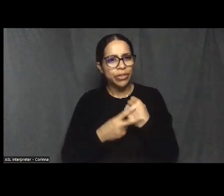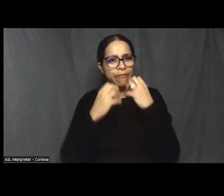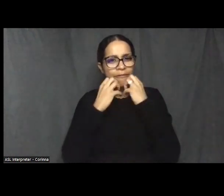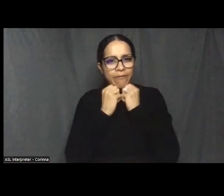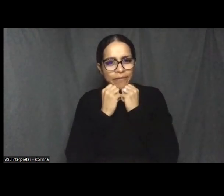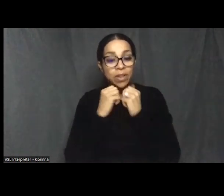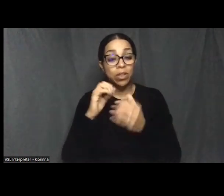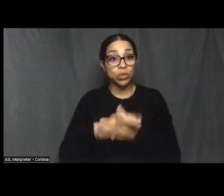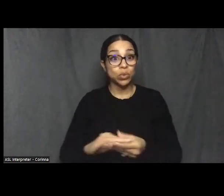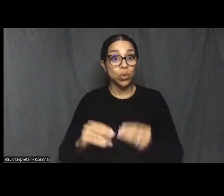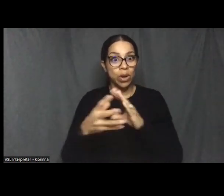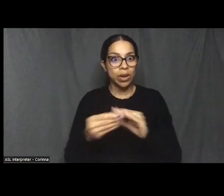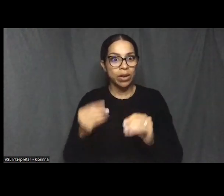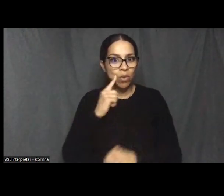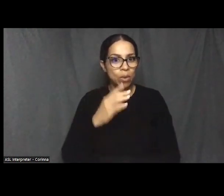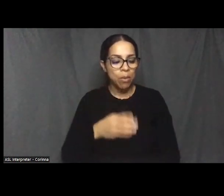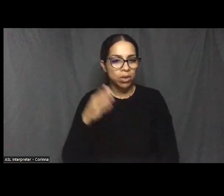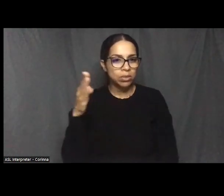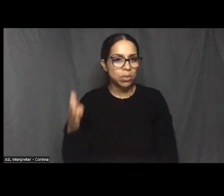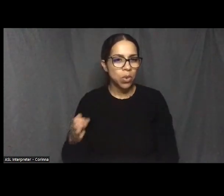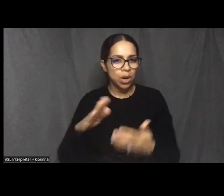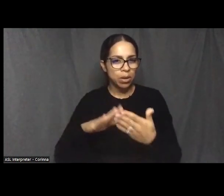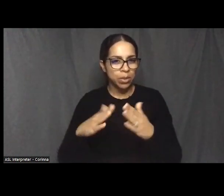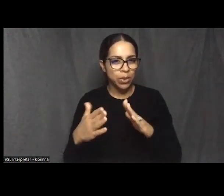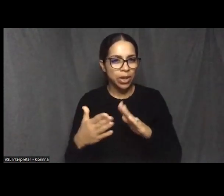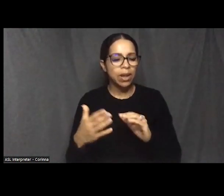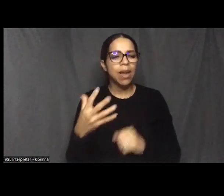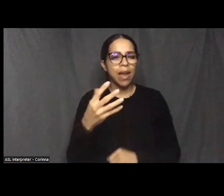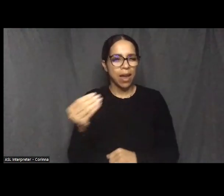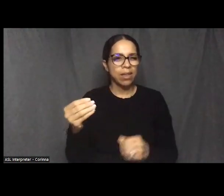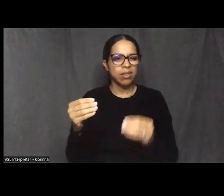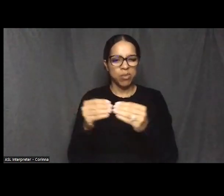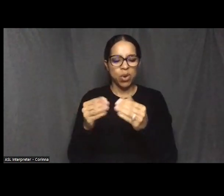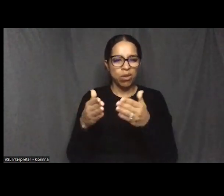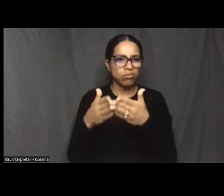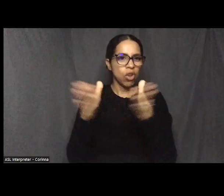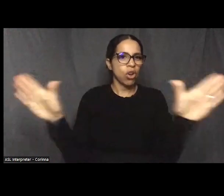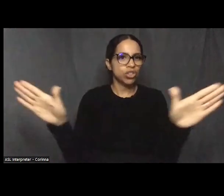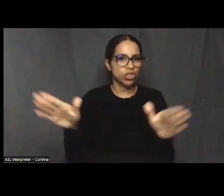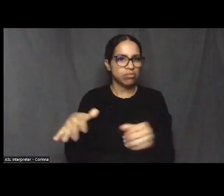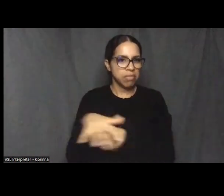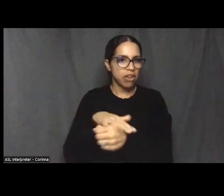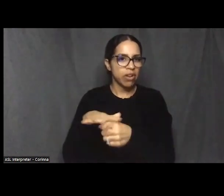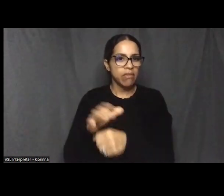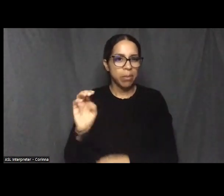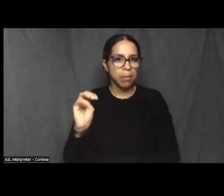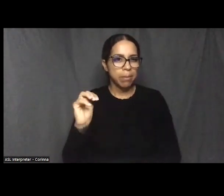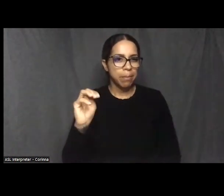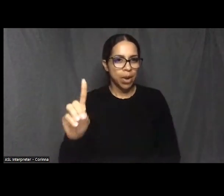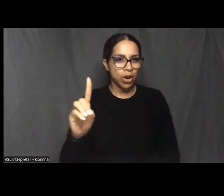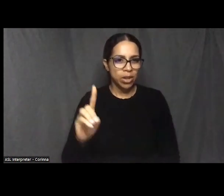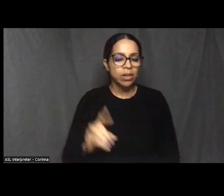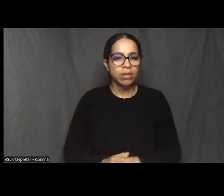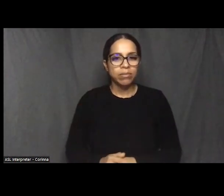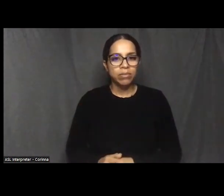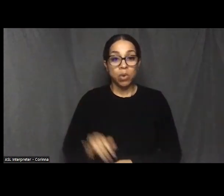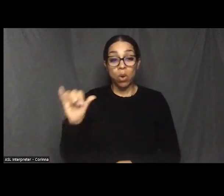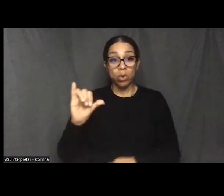community and the larger area of Maryland. We also have programs that are directed at young people,